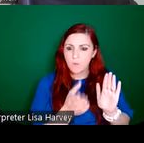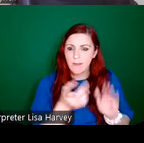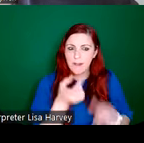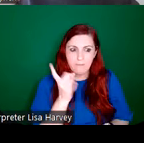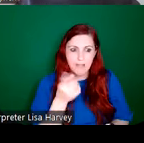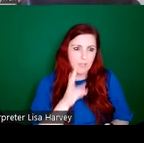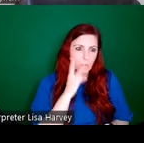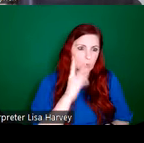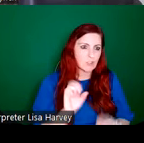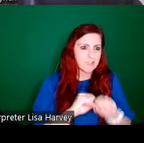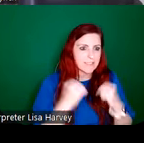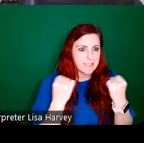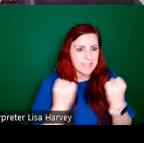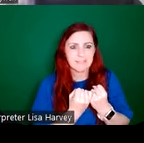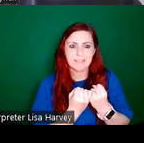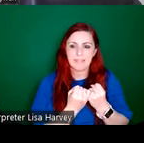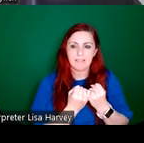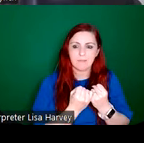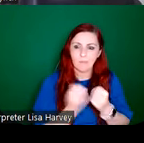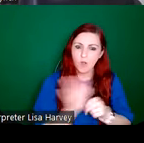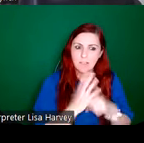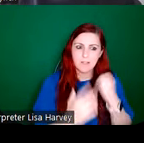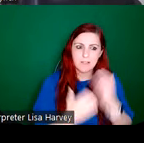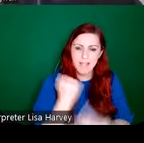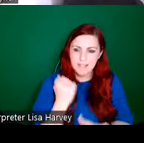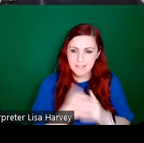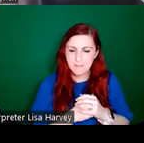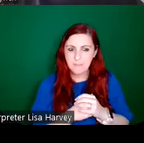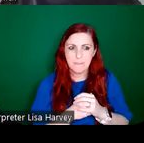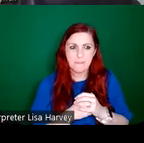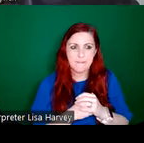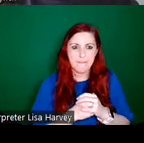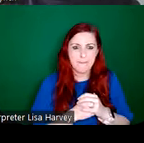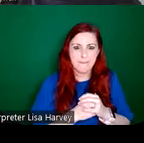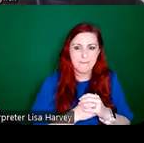success. But of course, oh and we have his letter as well from the National